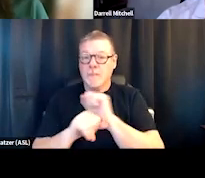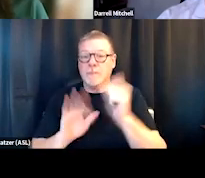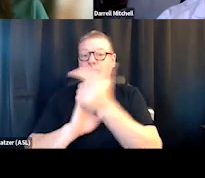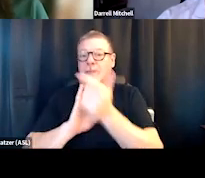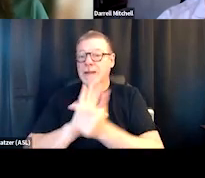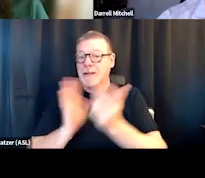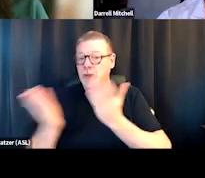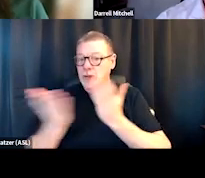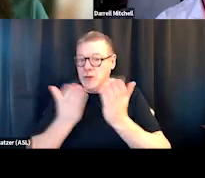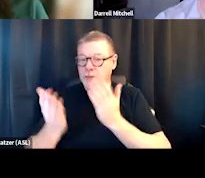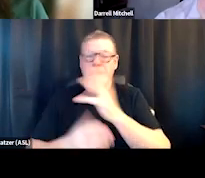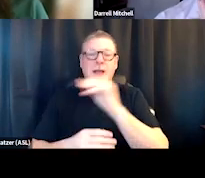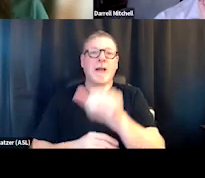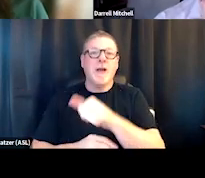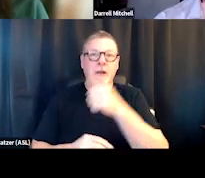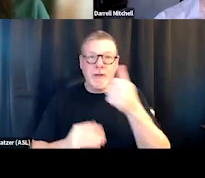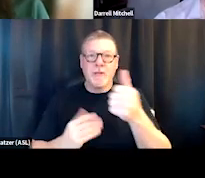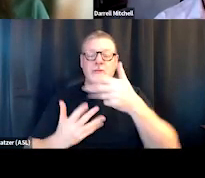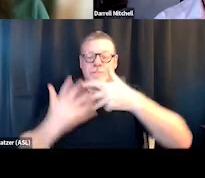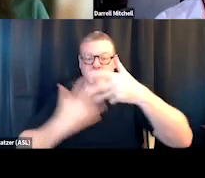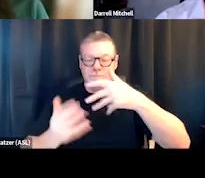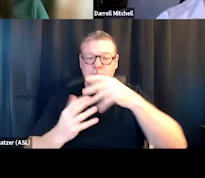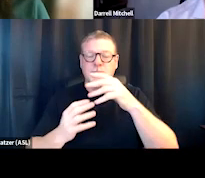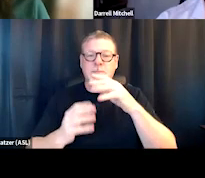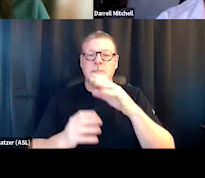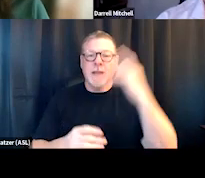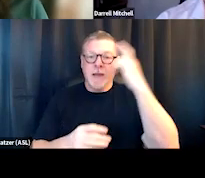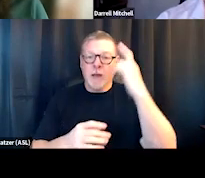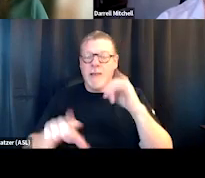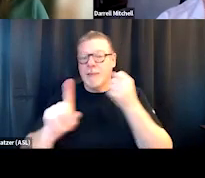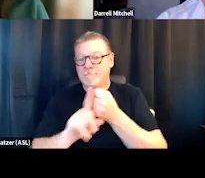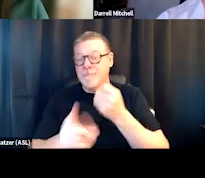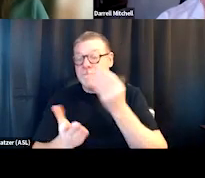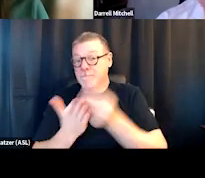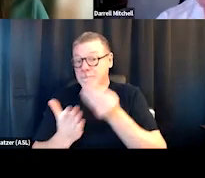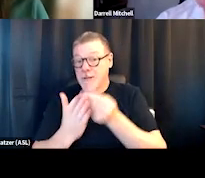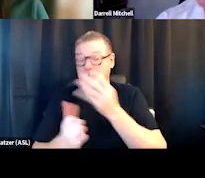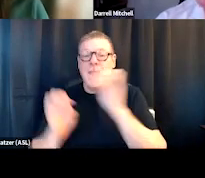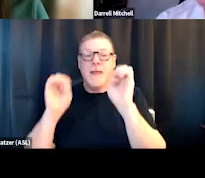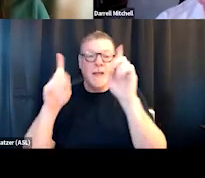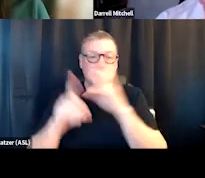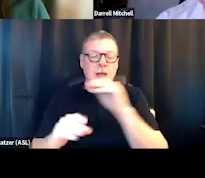as well as other social factors that impact health, such as finances, education, and access to food.